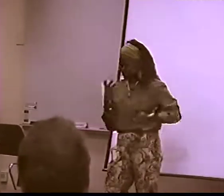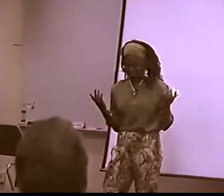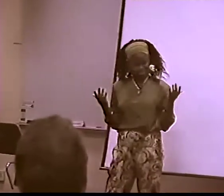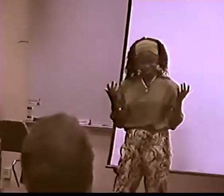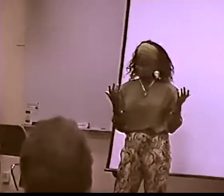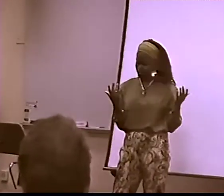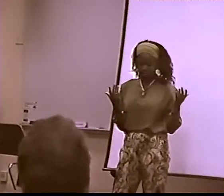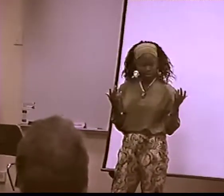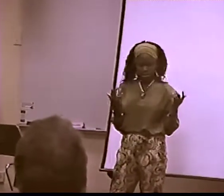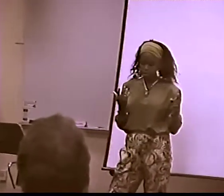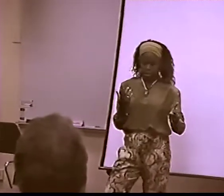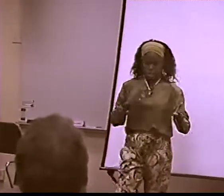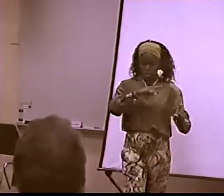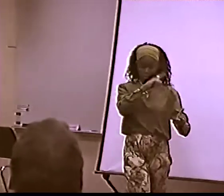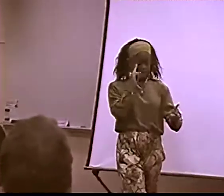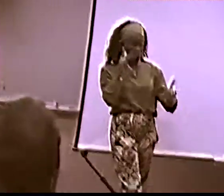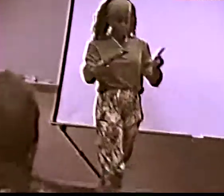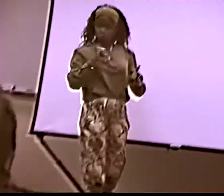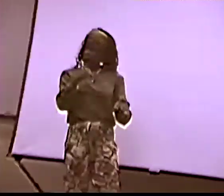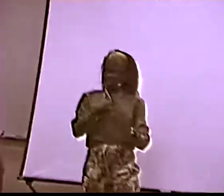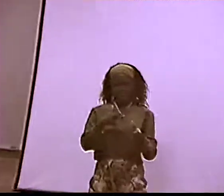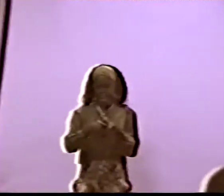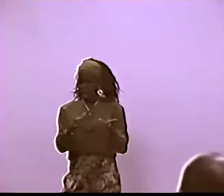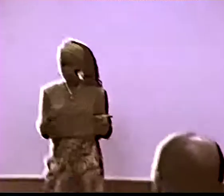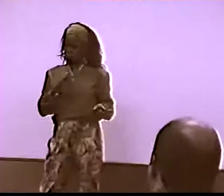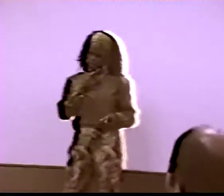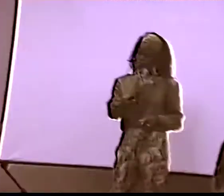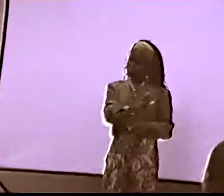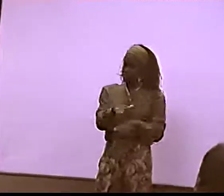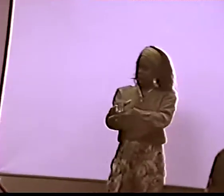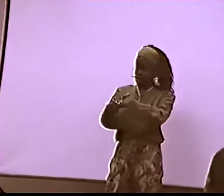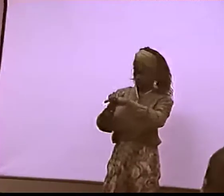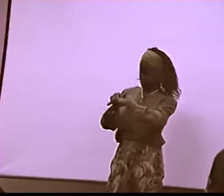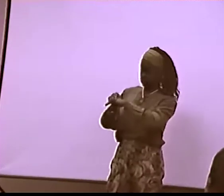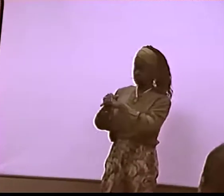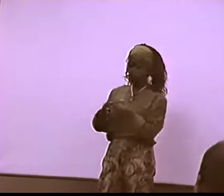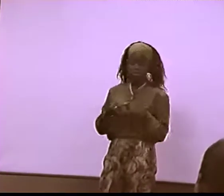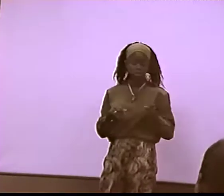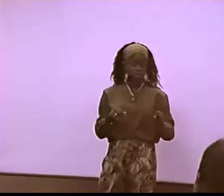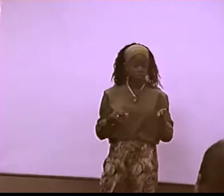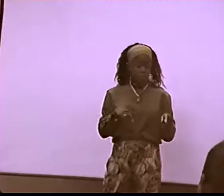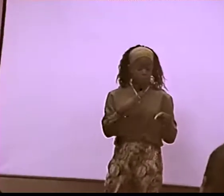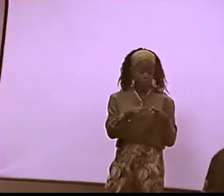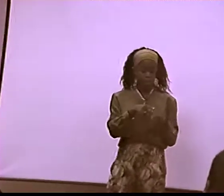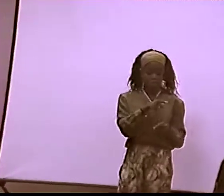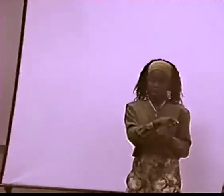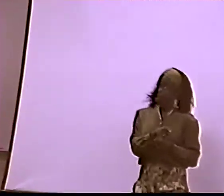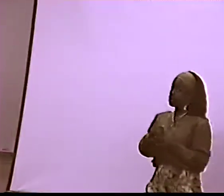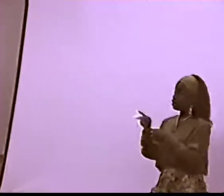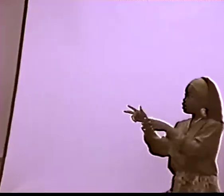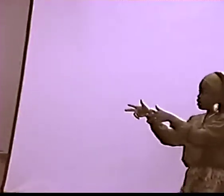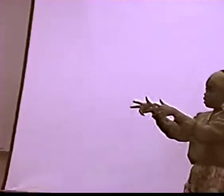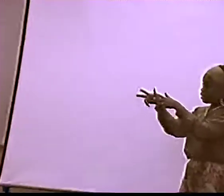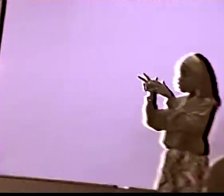HE SAID, "NO, NO." I SAID, "WHY?" HE SAID THAT BLACK PEOPLE REALLY DON'T KNOW THEIR OWN LANGUAGE.